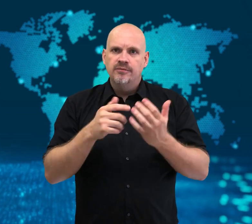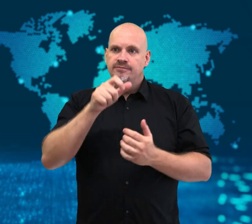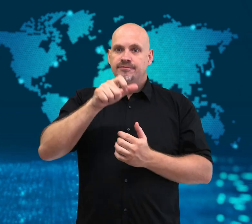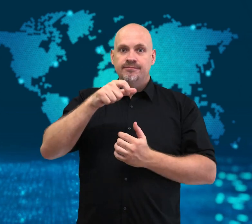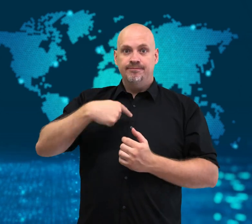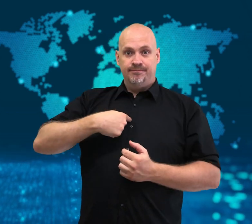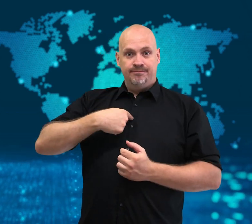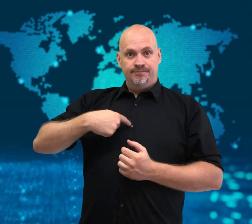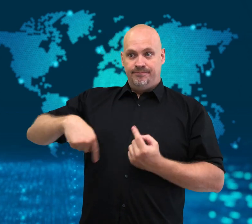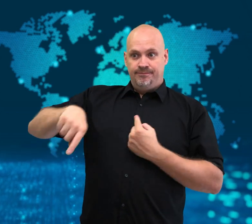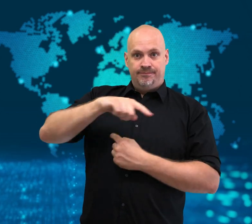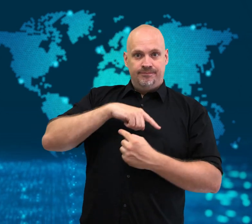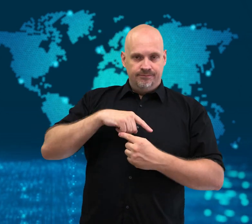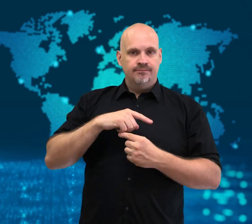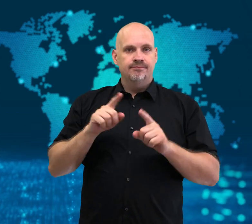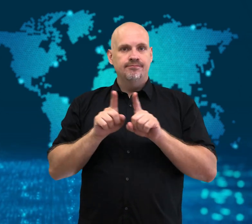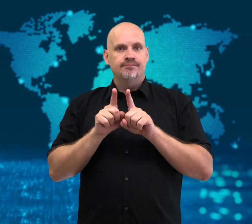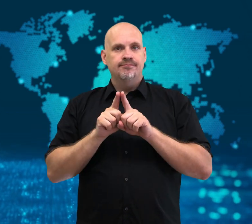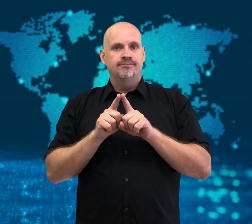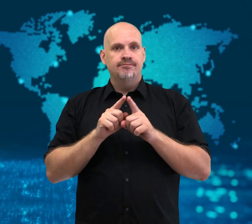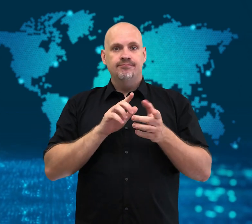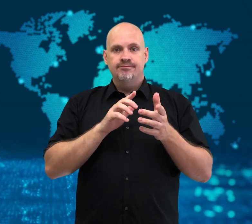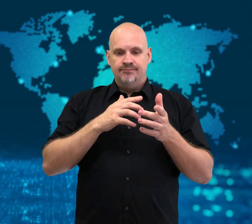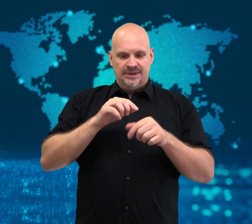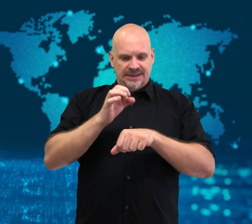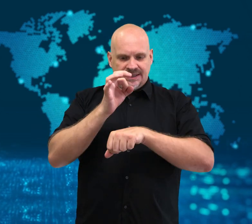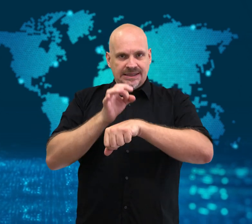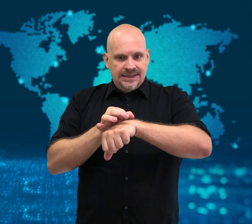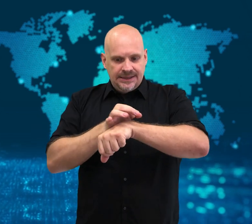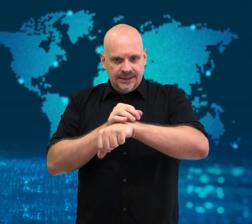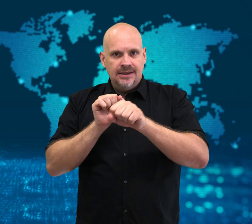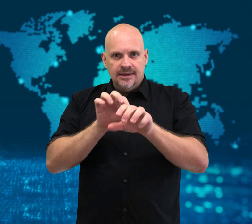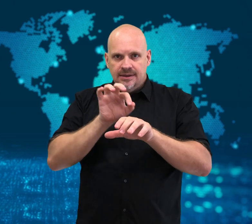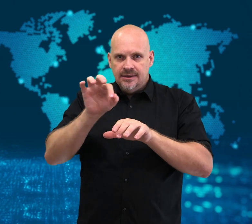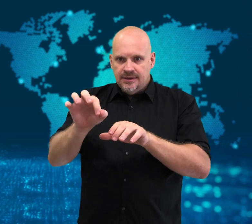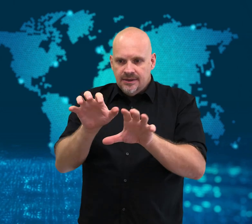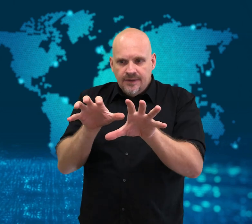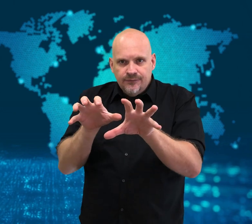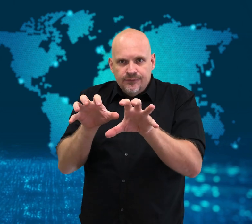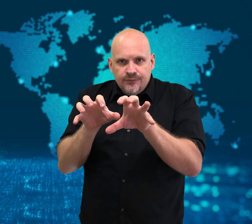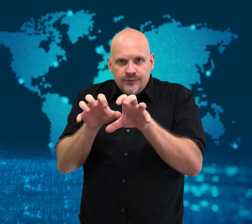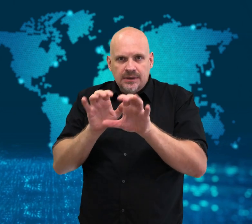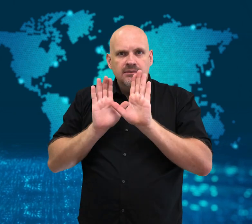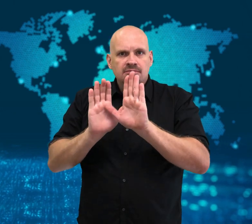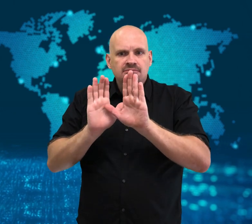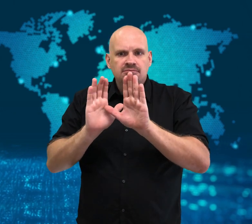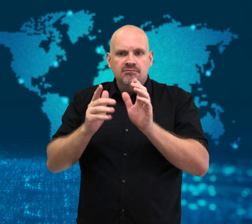Scientists hope to study the creatures to explore